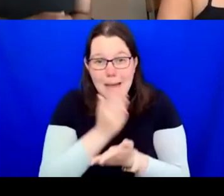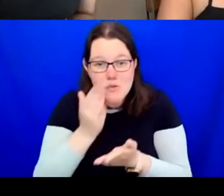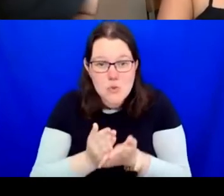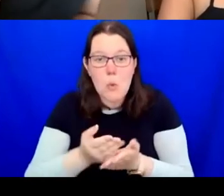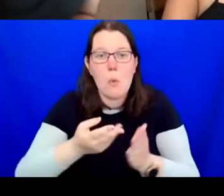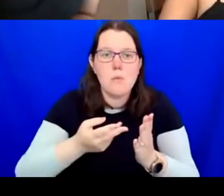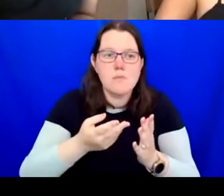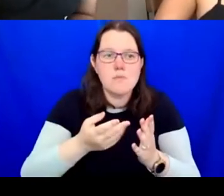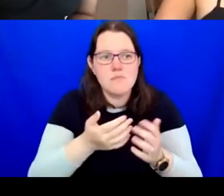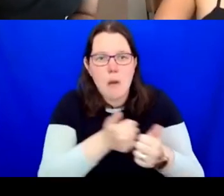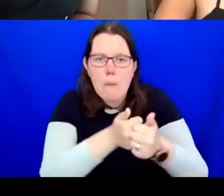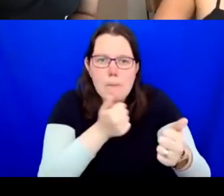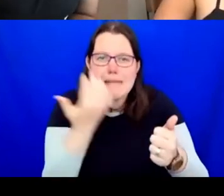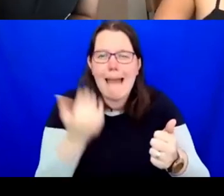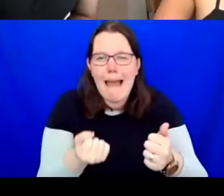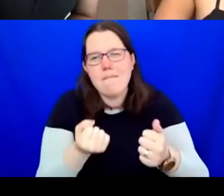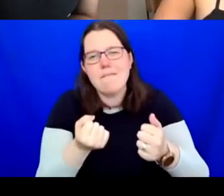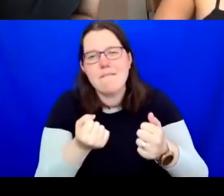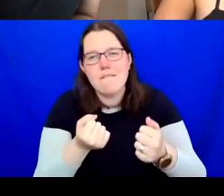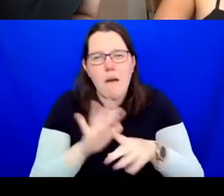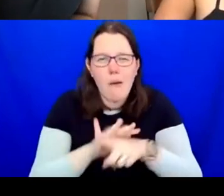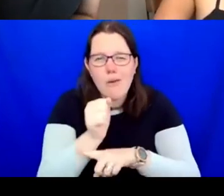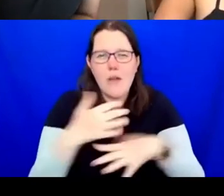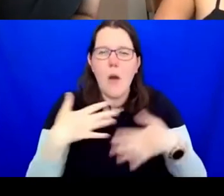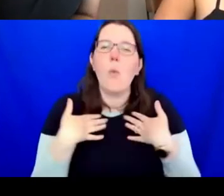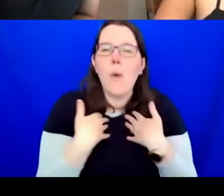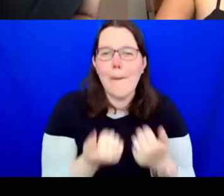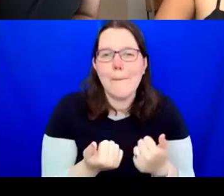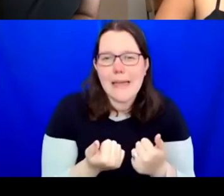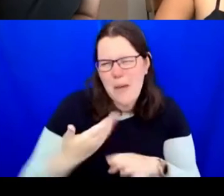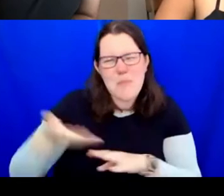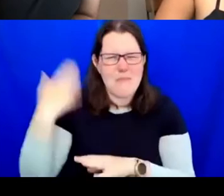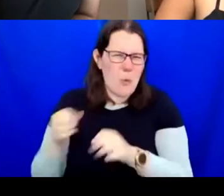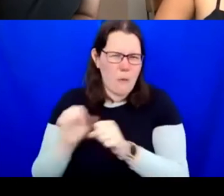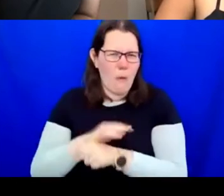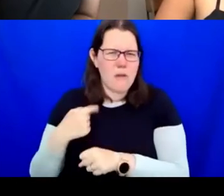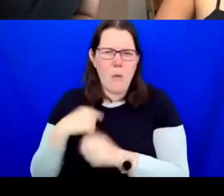you know, and this was prior to COVID. I really thought about that. It was inclusive but you